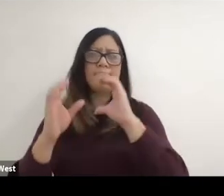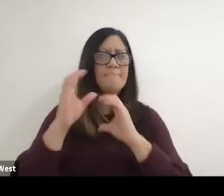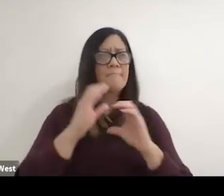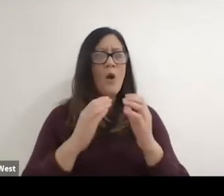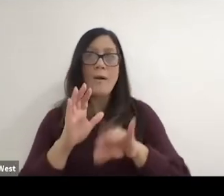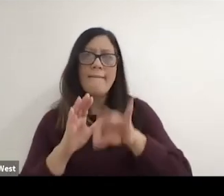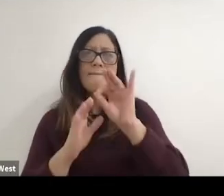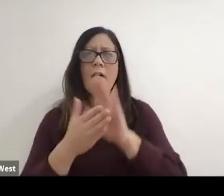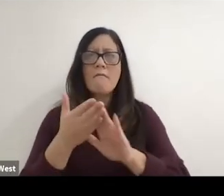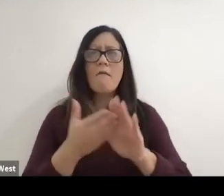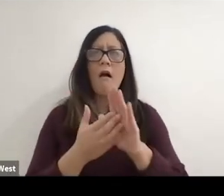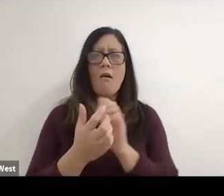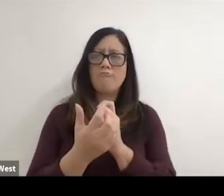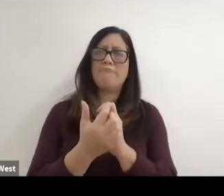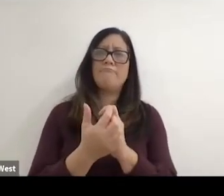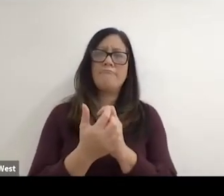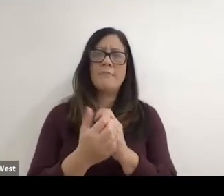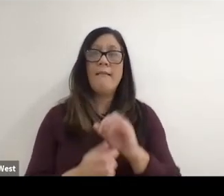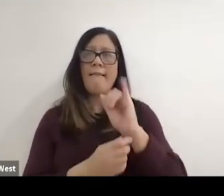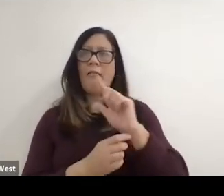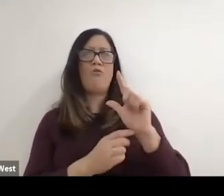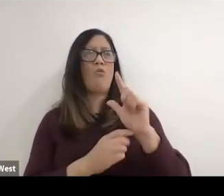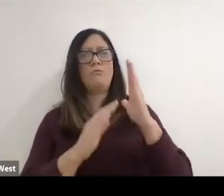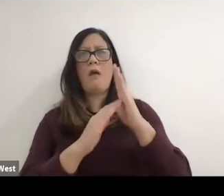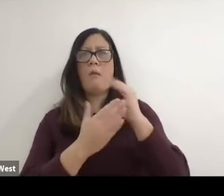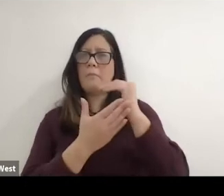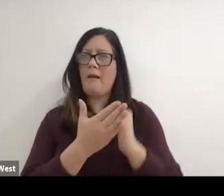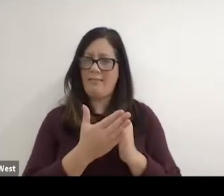which which just automatically made Illinois rise to the top of the list,